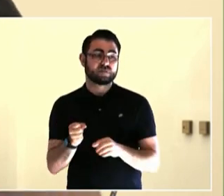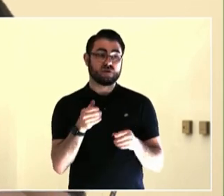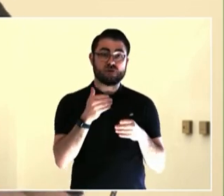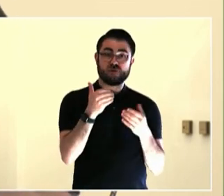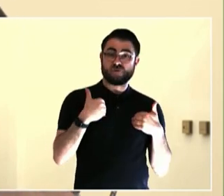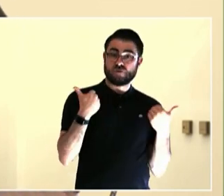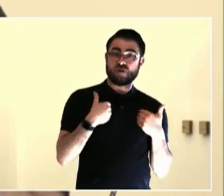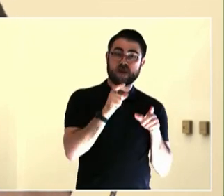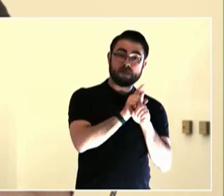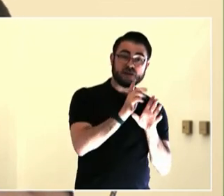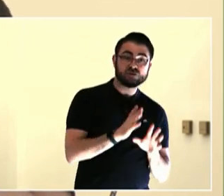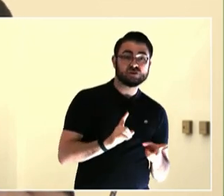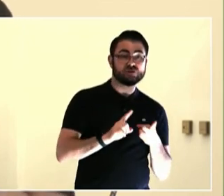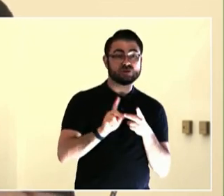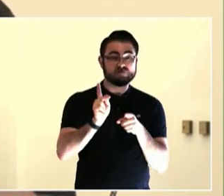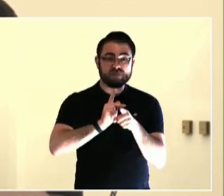How the city responds, or